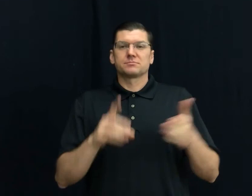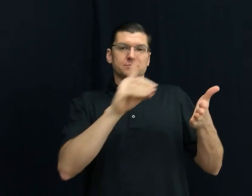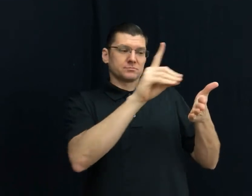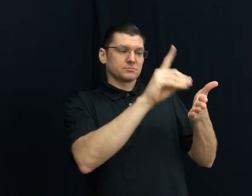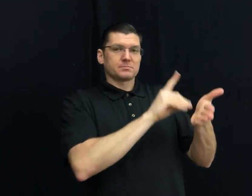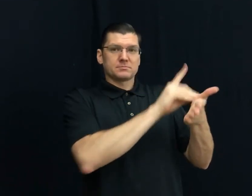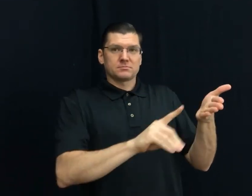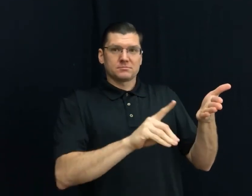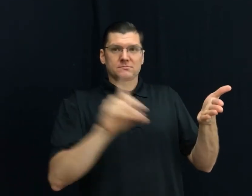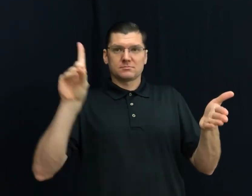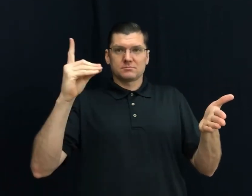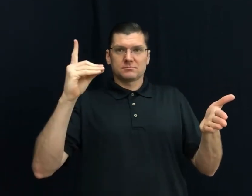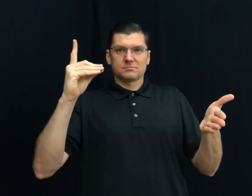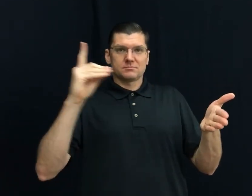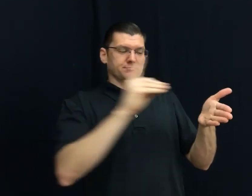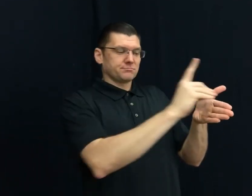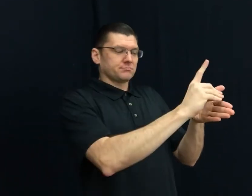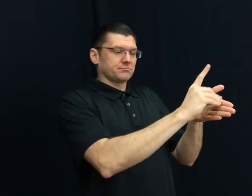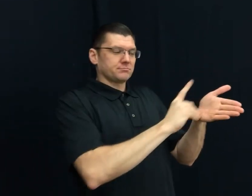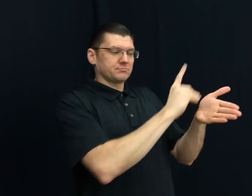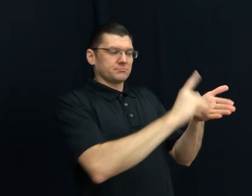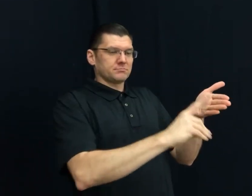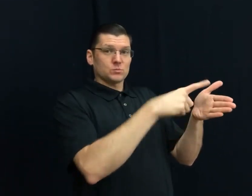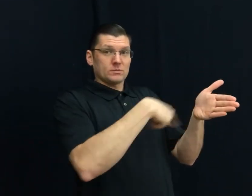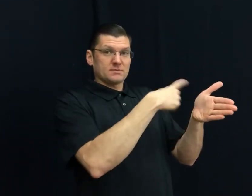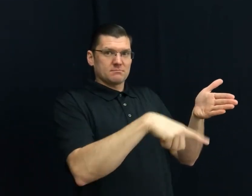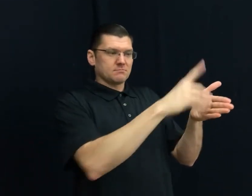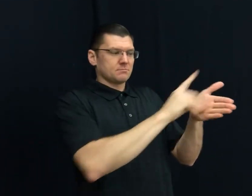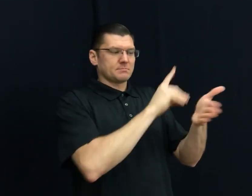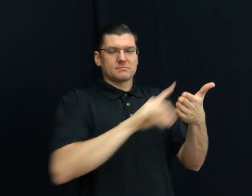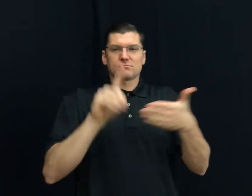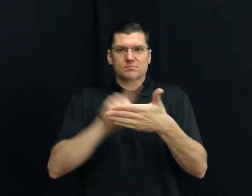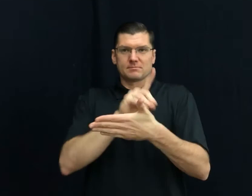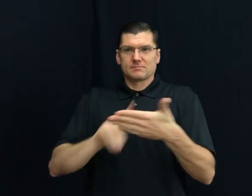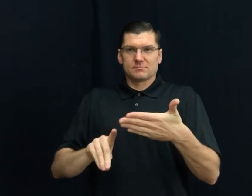46) DISCRIMINATE/ION